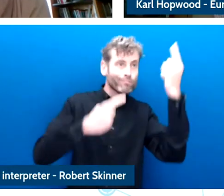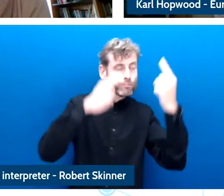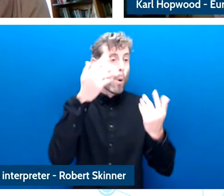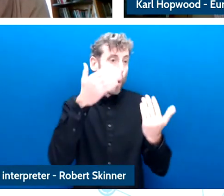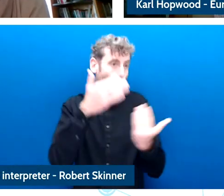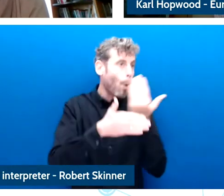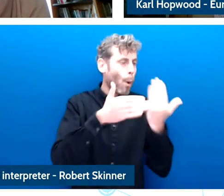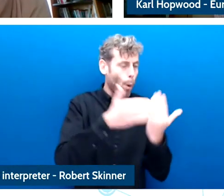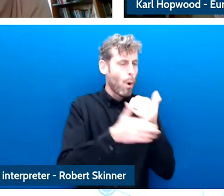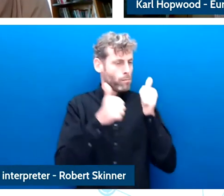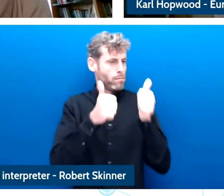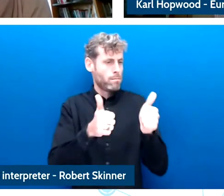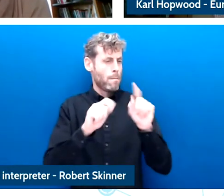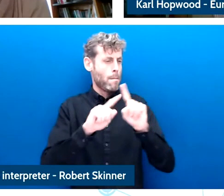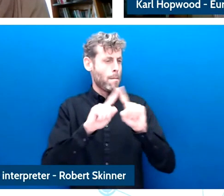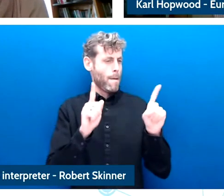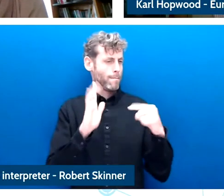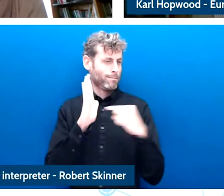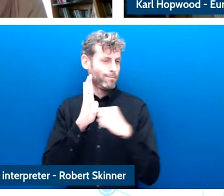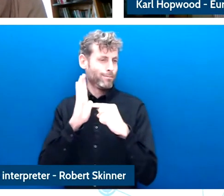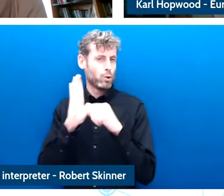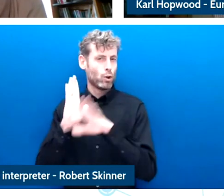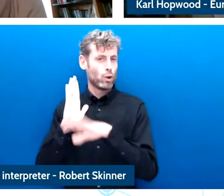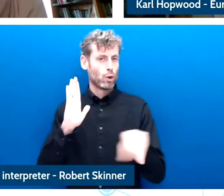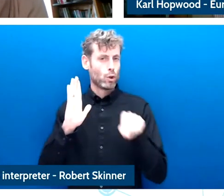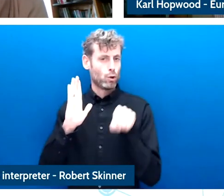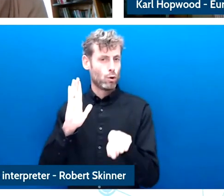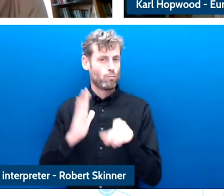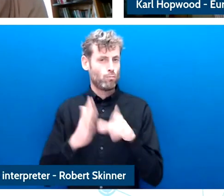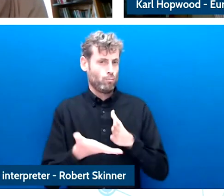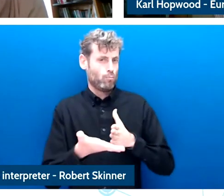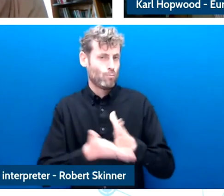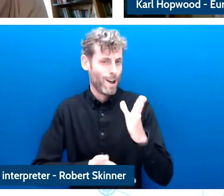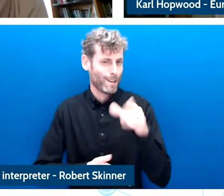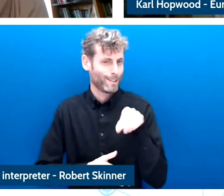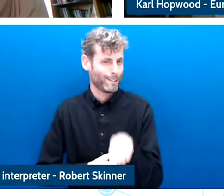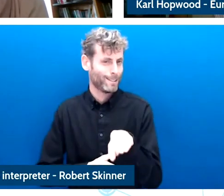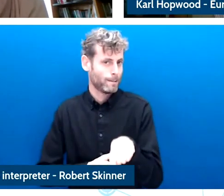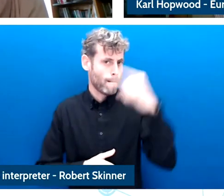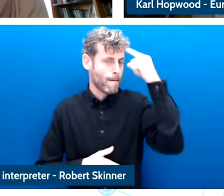there are so many initiative and is new initiatives which are coming up and so I